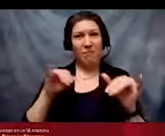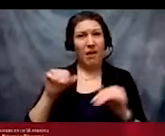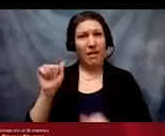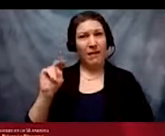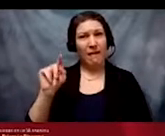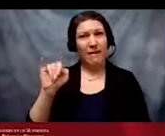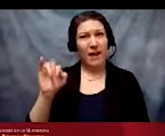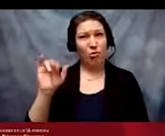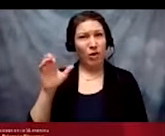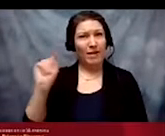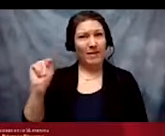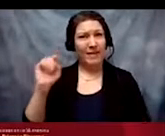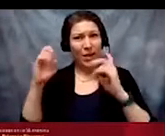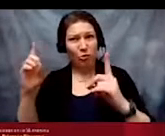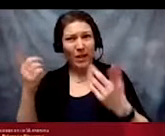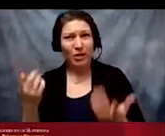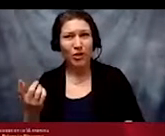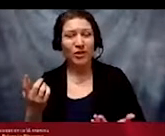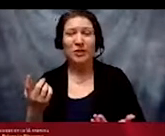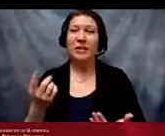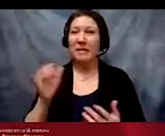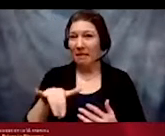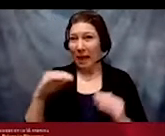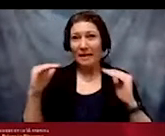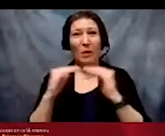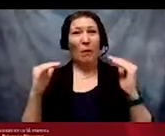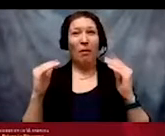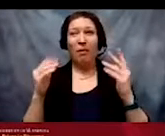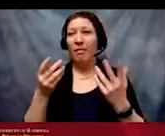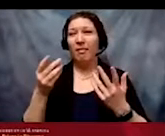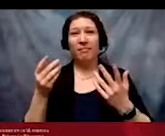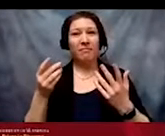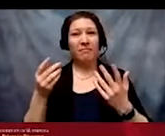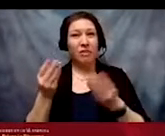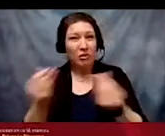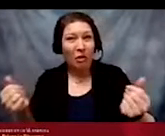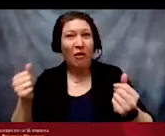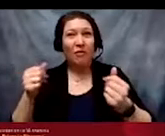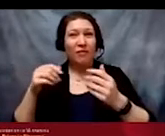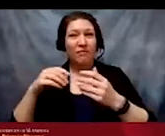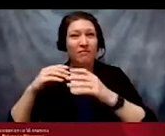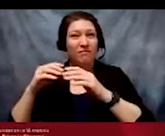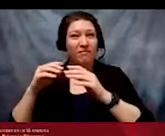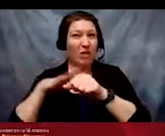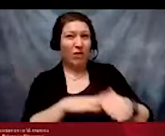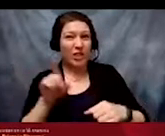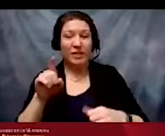only a celebration of differences. Celebrating diversity, while important to do